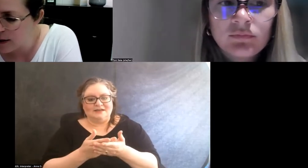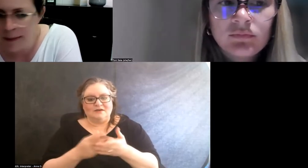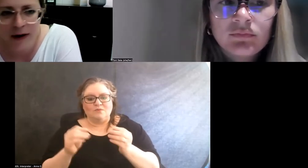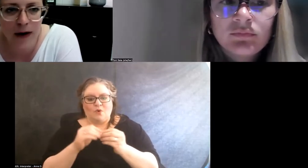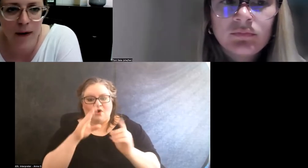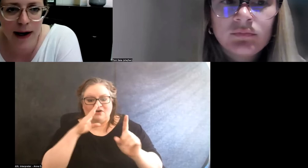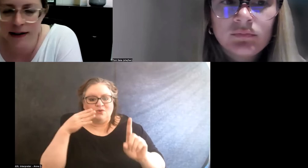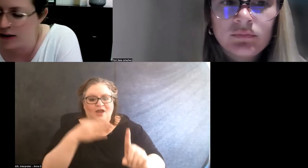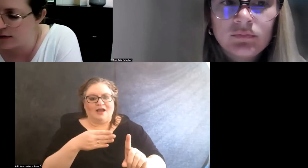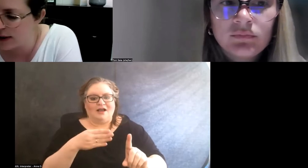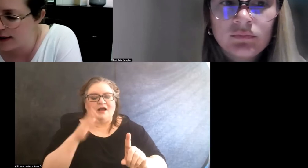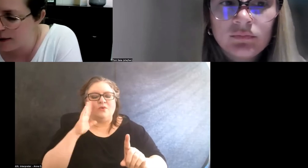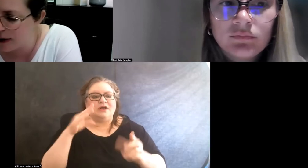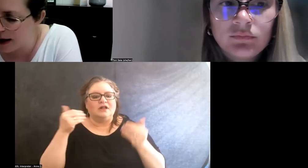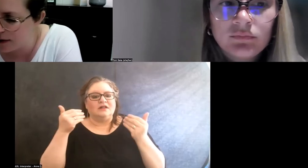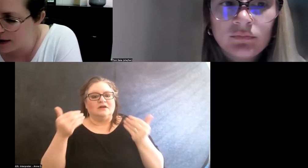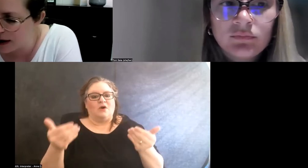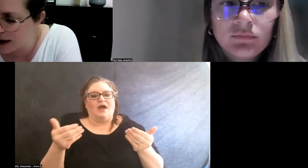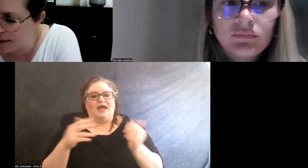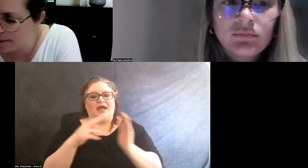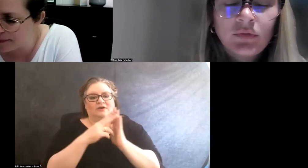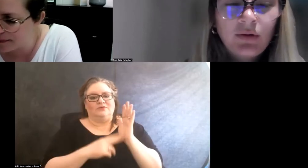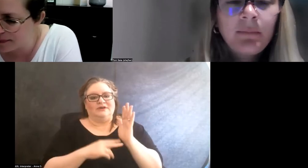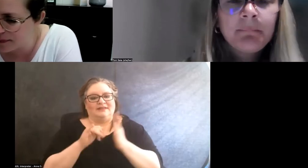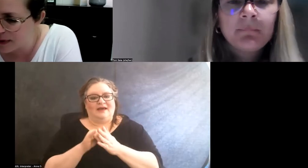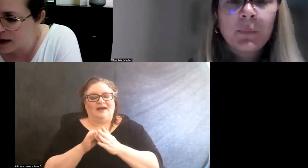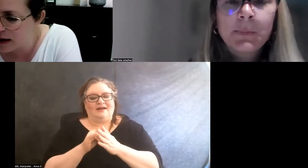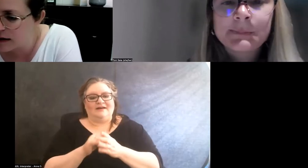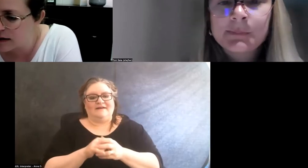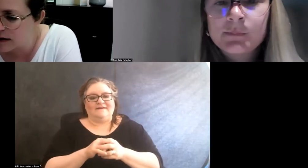so I'm gonna go ahead and just read that one out. Okay.